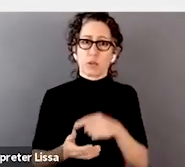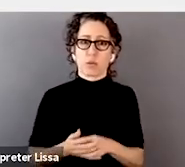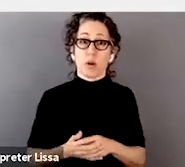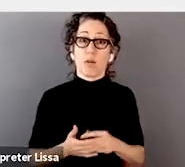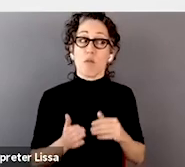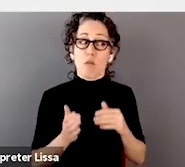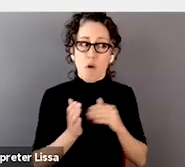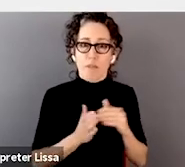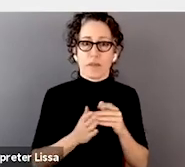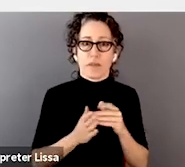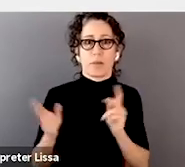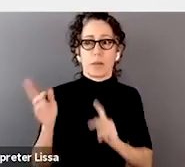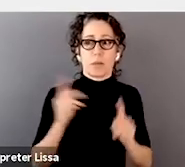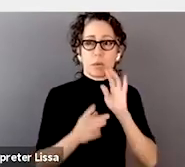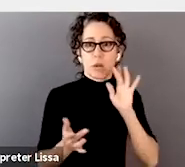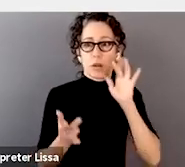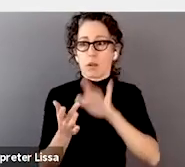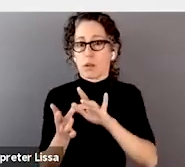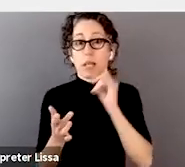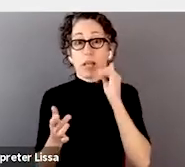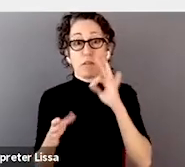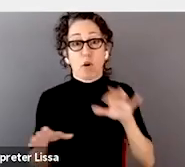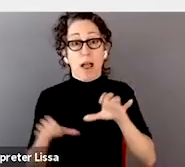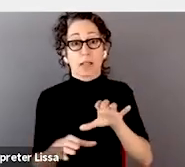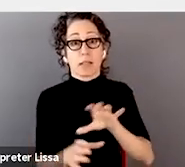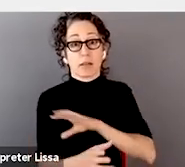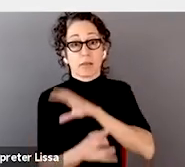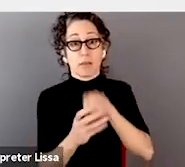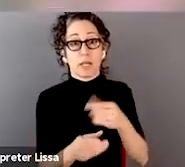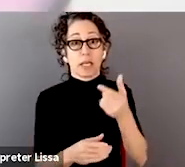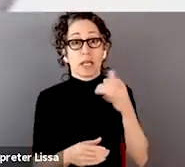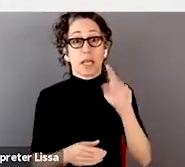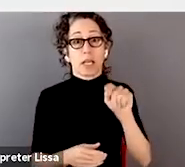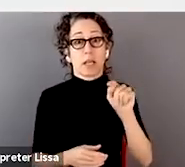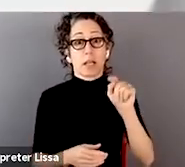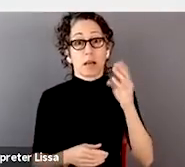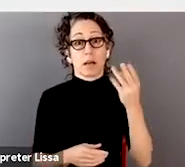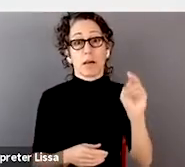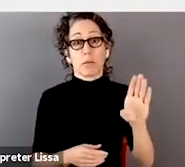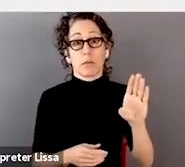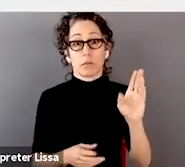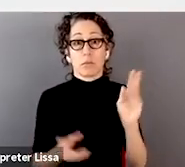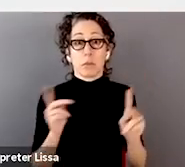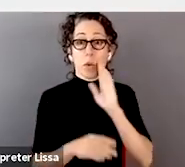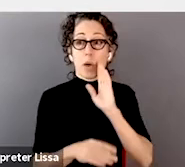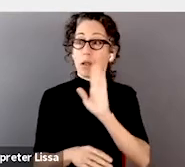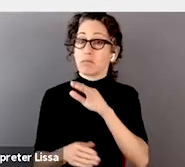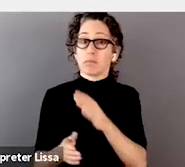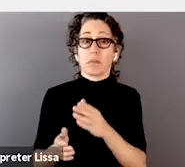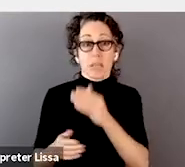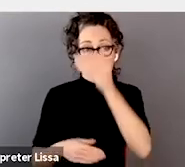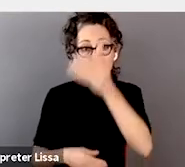who are active in the GitHubs and say, "Hey, do you want to come join our team working on exactly what you're interested in?".